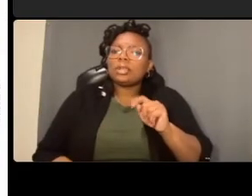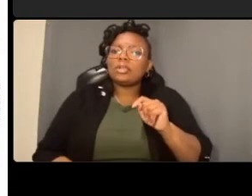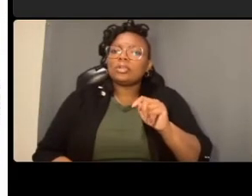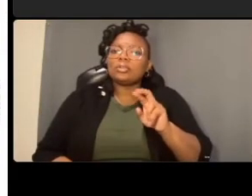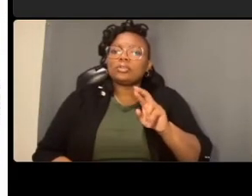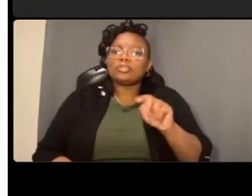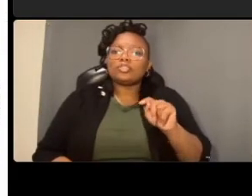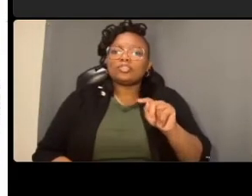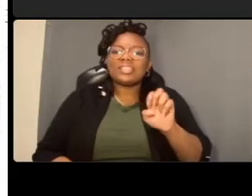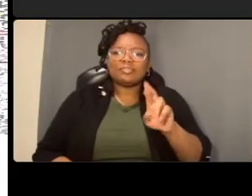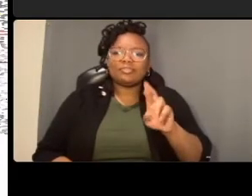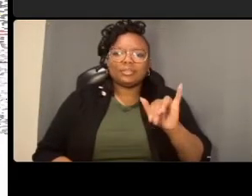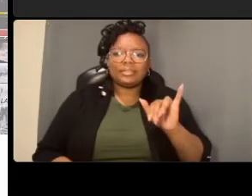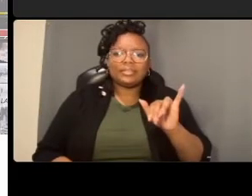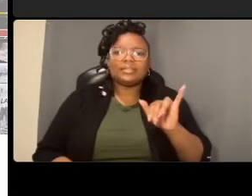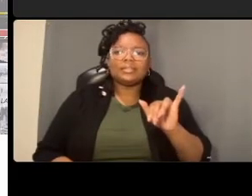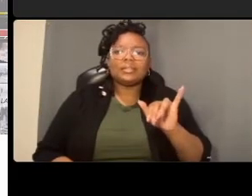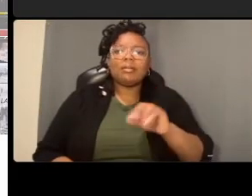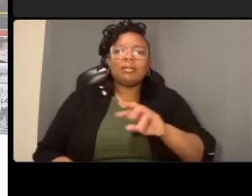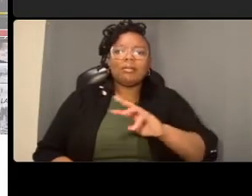we aren't proposing doing anything behind the curb